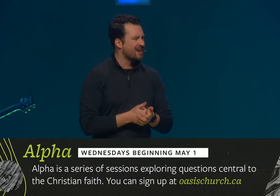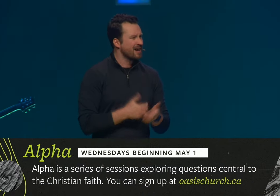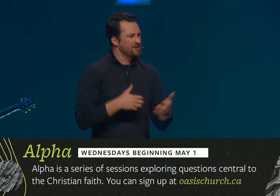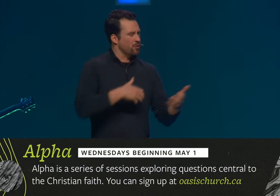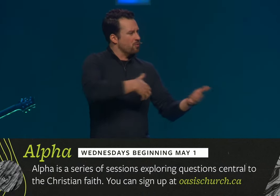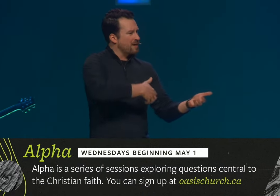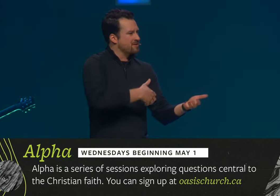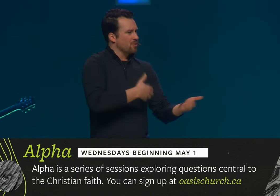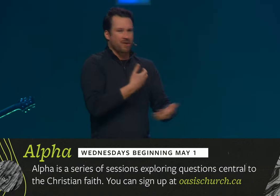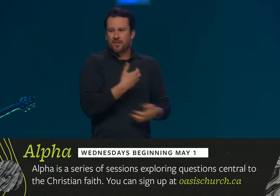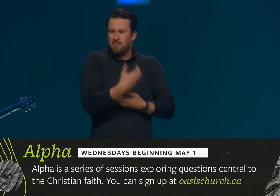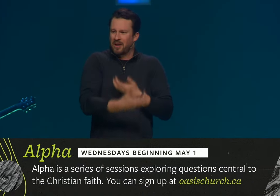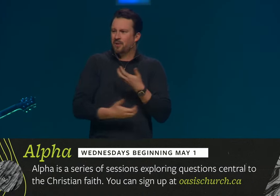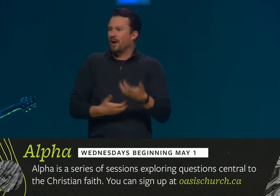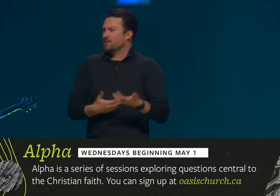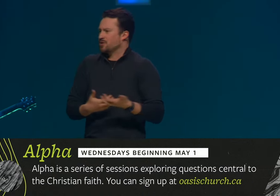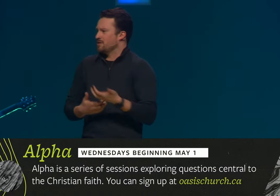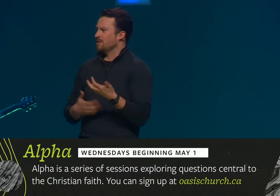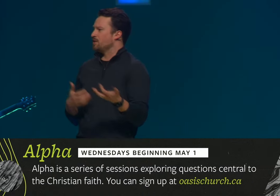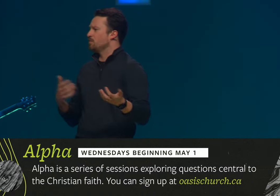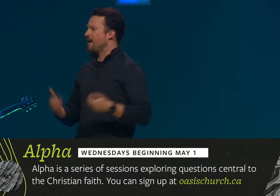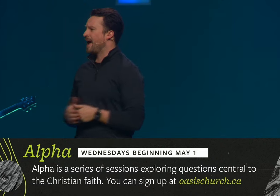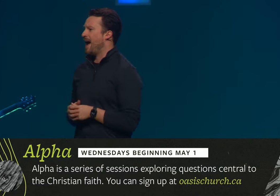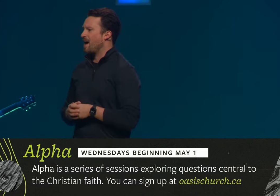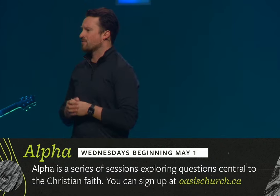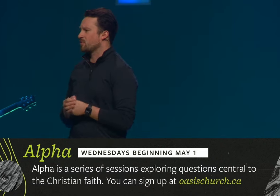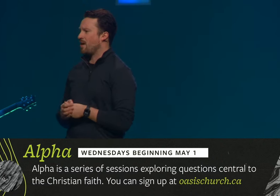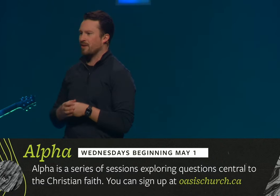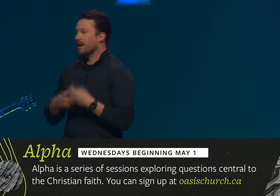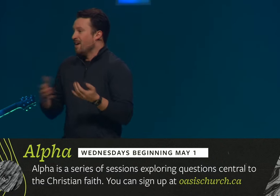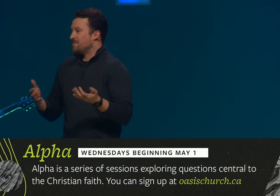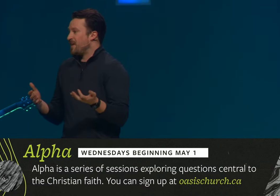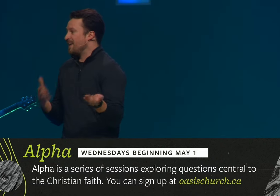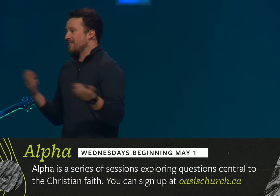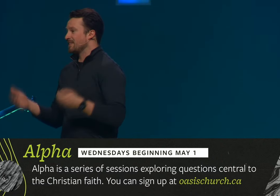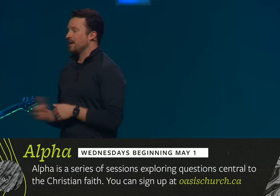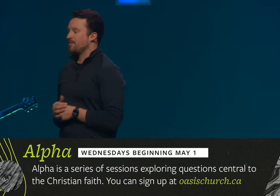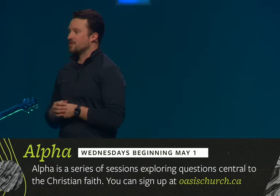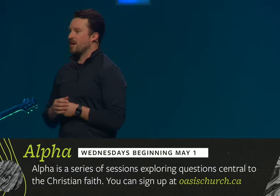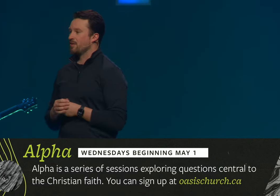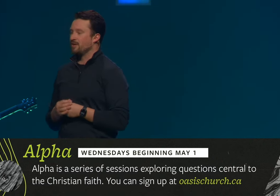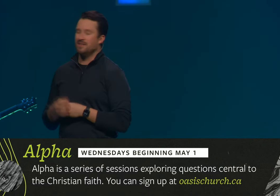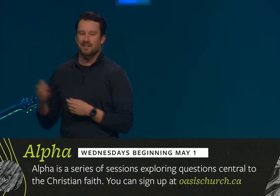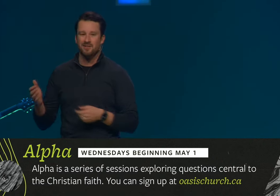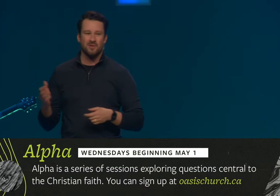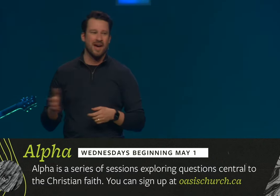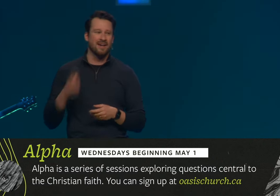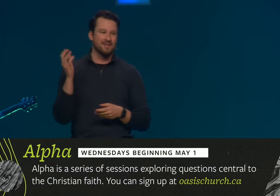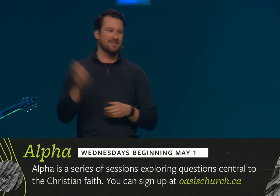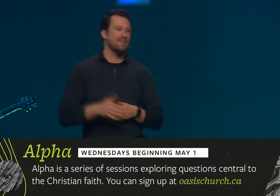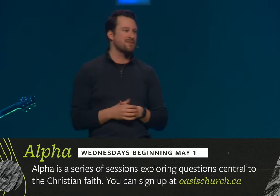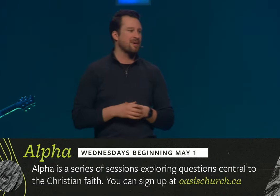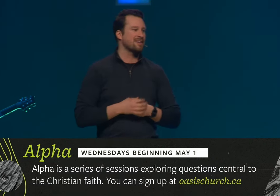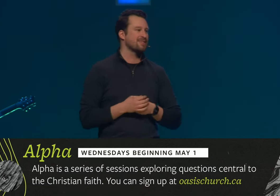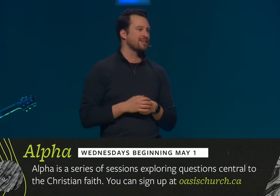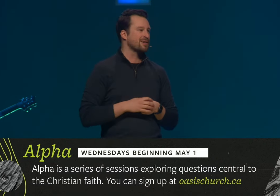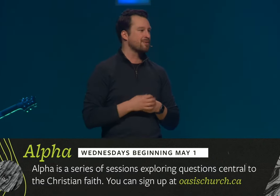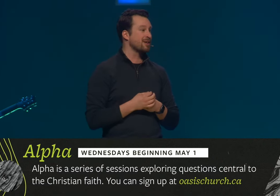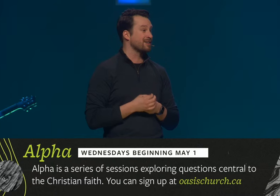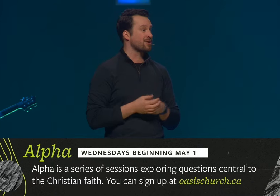and to wrestle with the big questions that you may have surrounding faith in life in general. And you get to do that in a safe space in community.